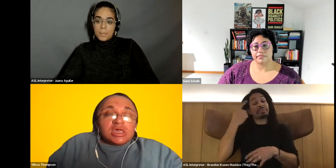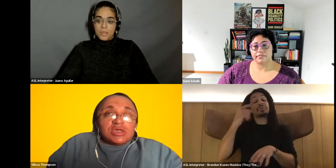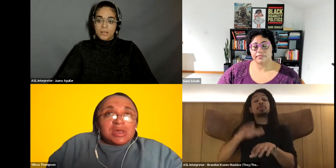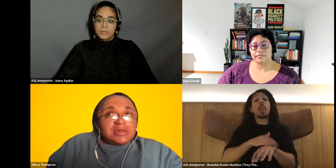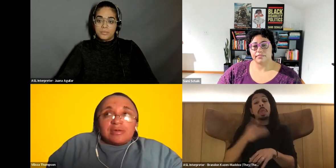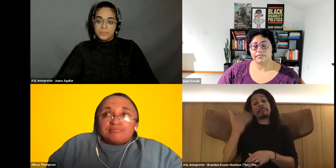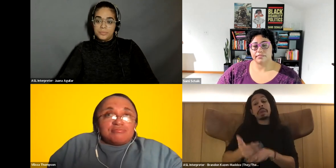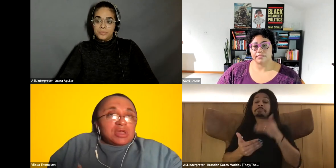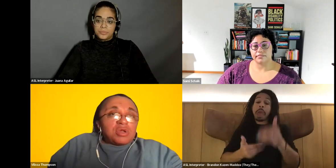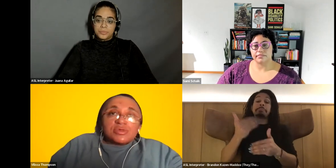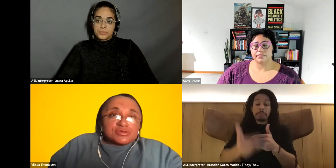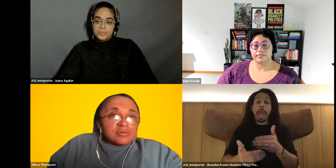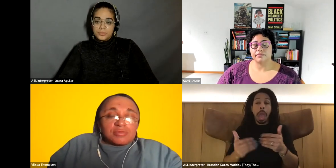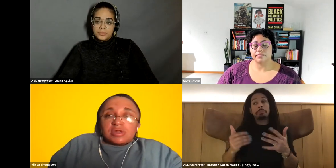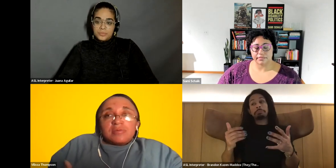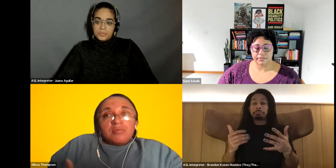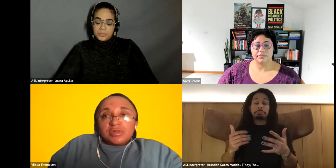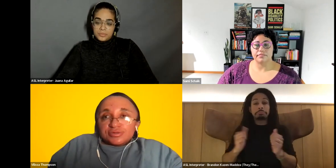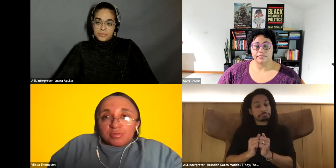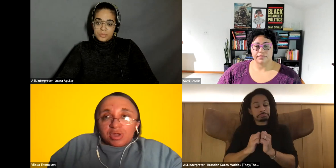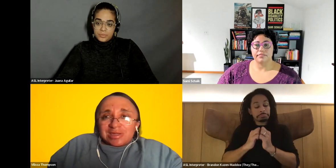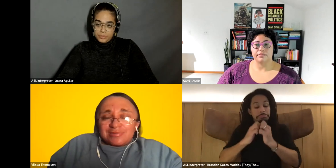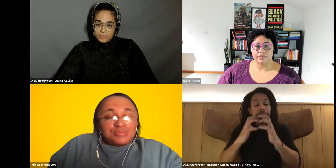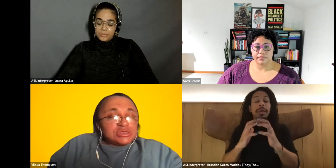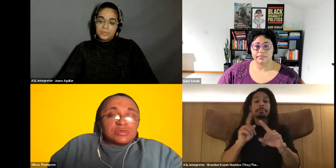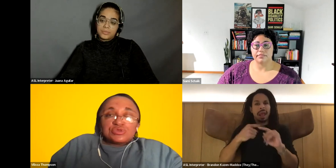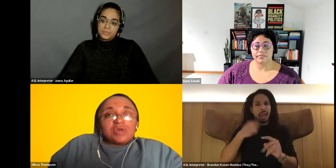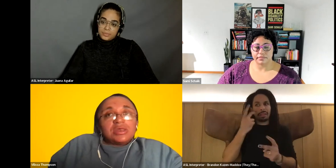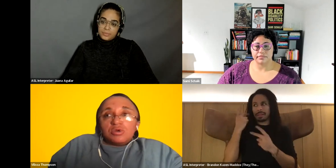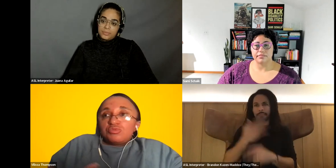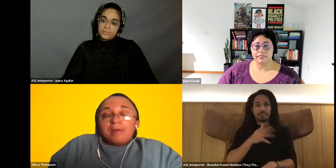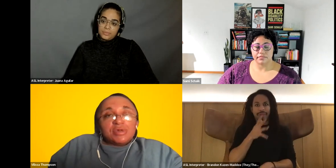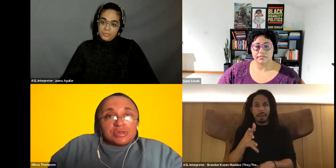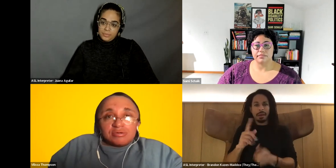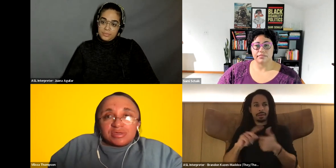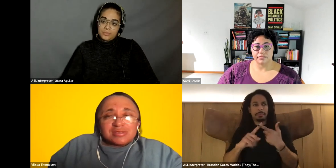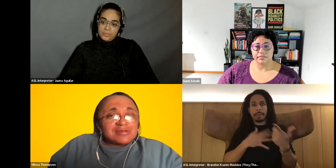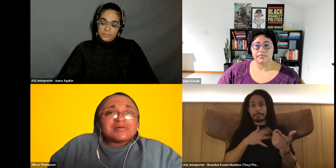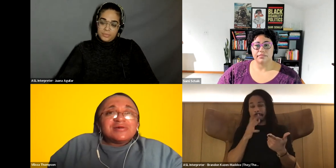Vilissa Thompson: you know I look at my grandmother's up bringing my mother's upbringing, particularly those who I know who have middle illness like.